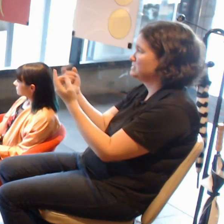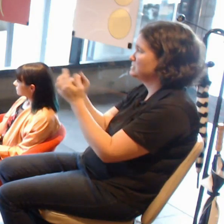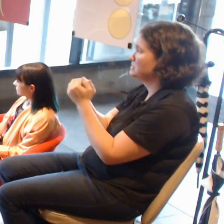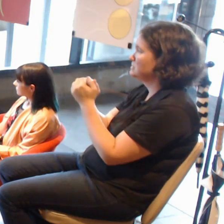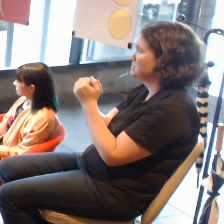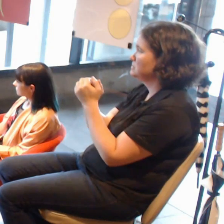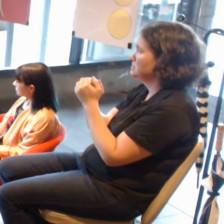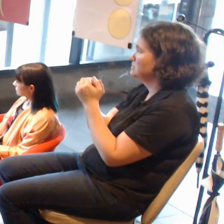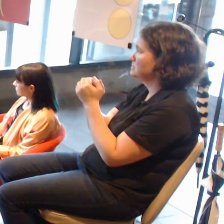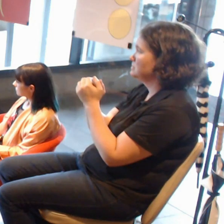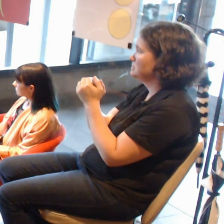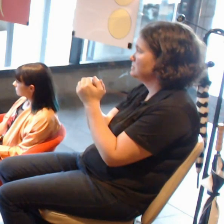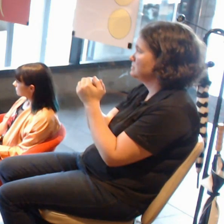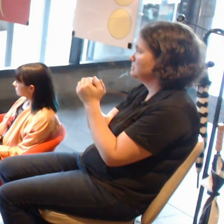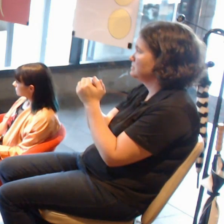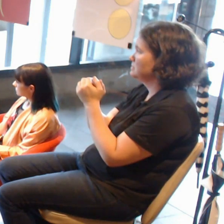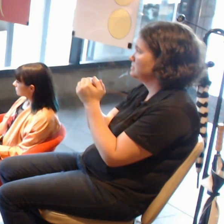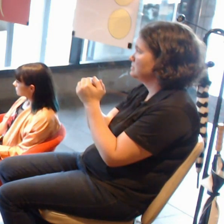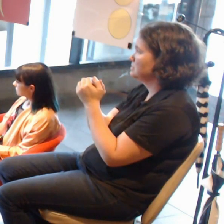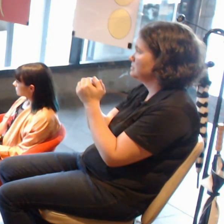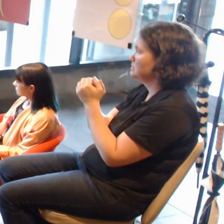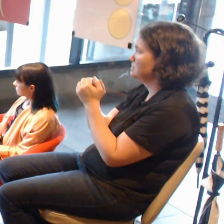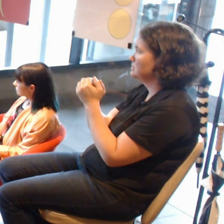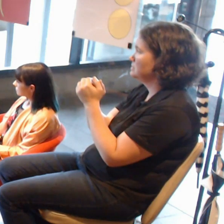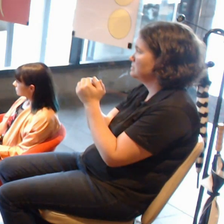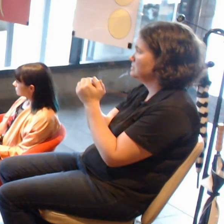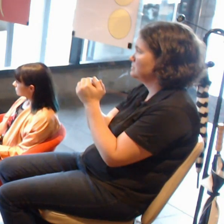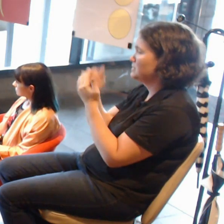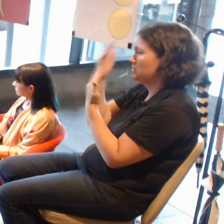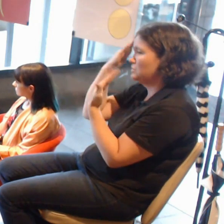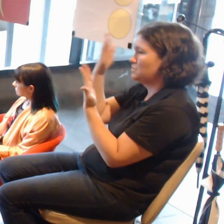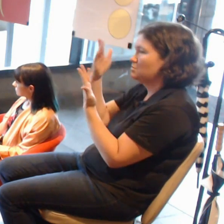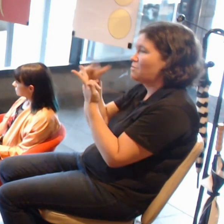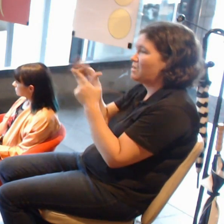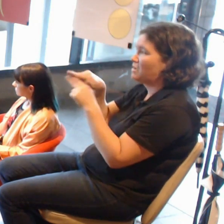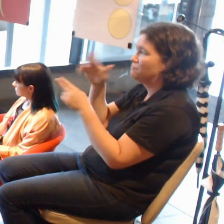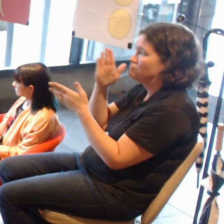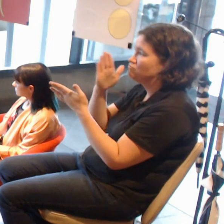where you don't know if it is real or not when you look at something in a space.